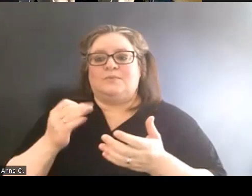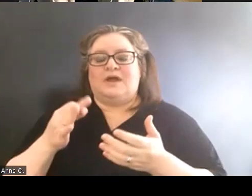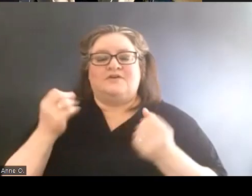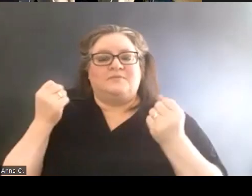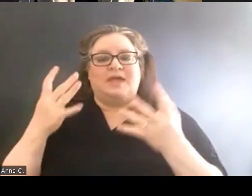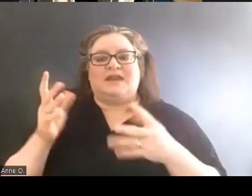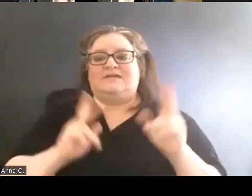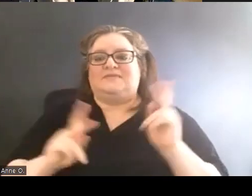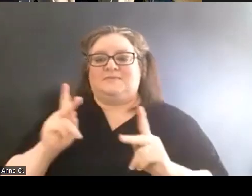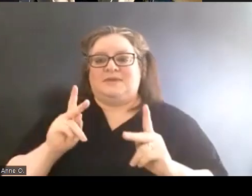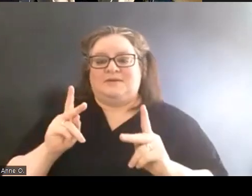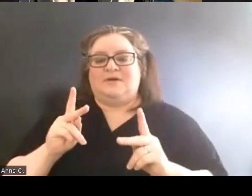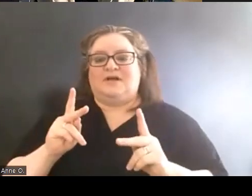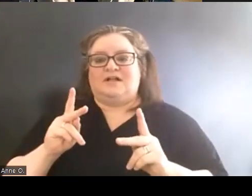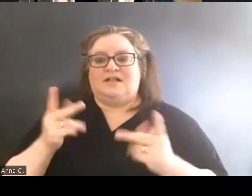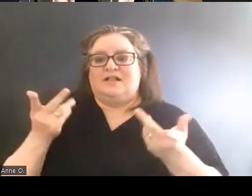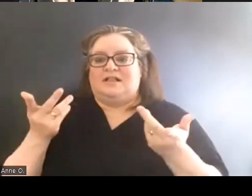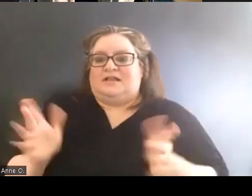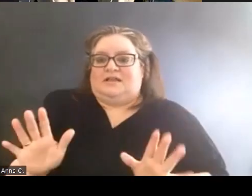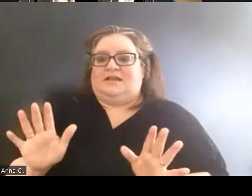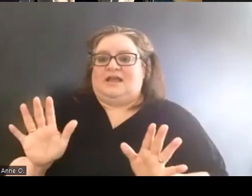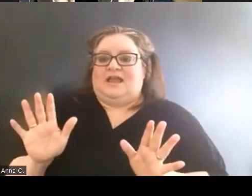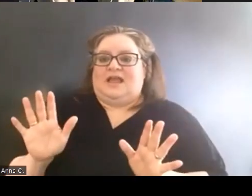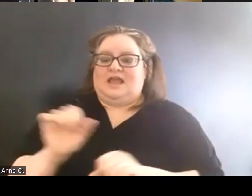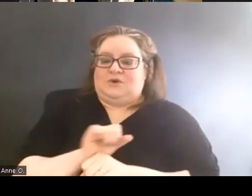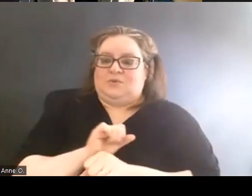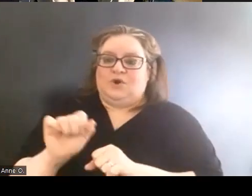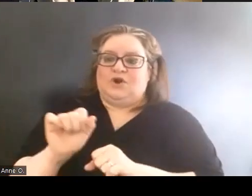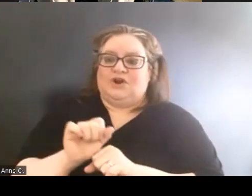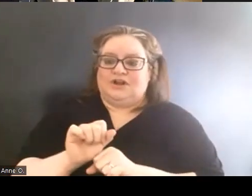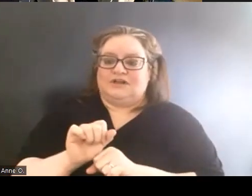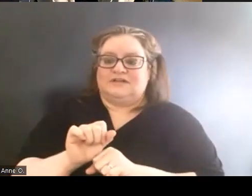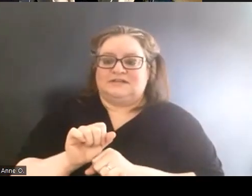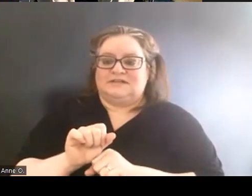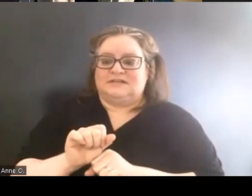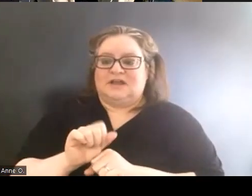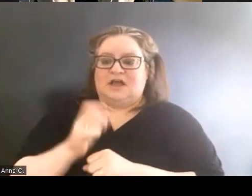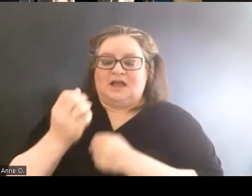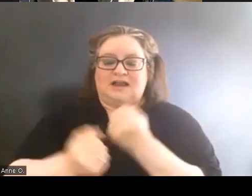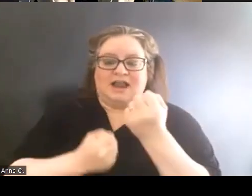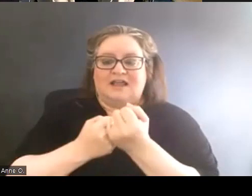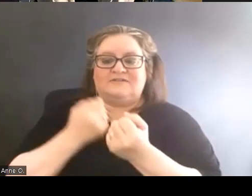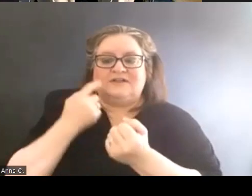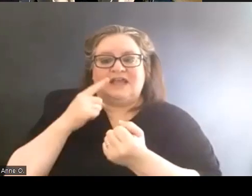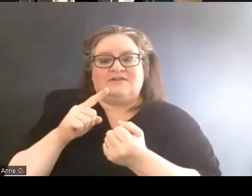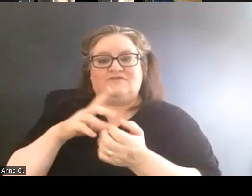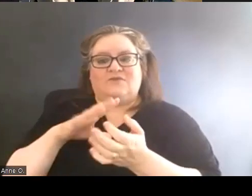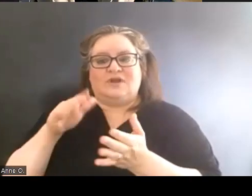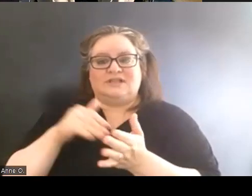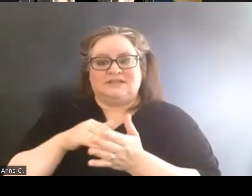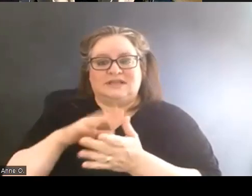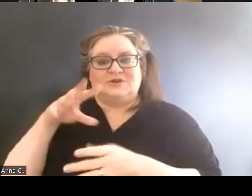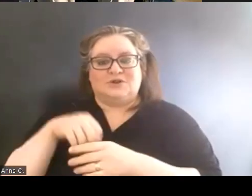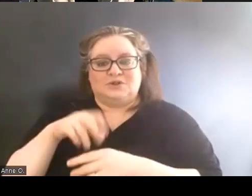who had had worked on advocating for the center, including Katie and Alena,